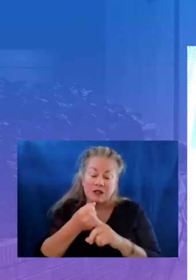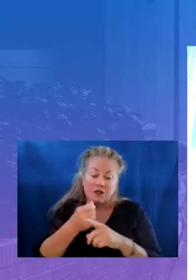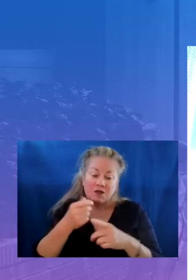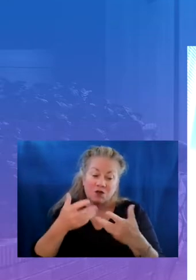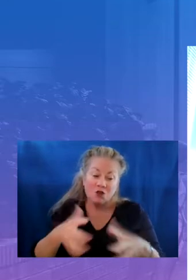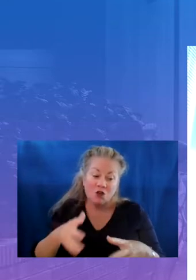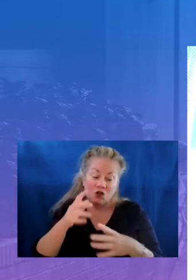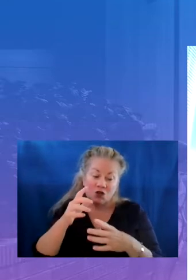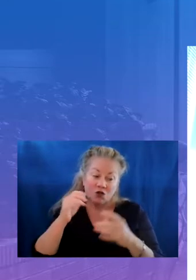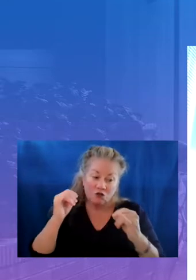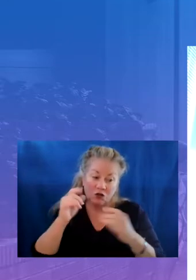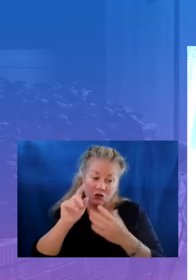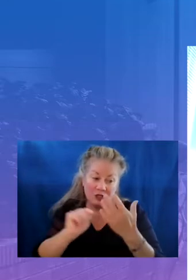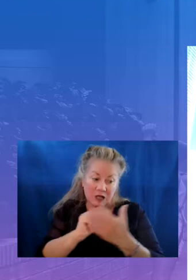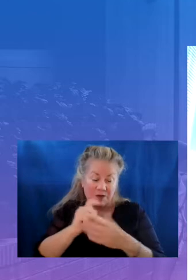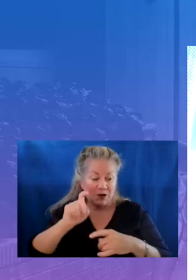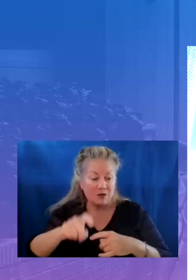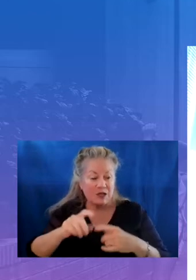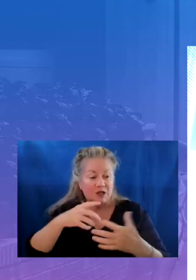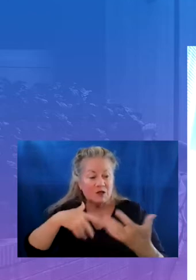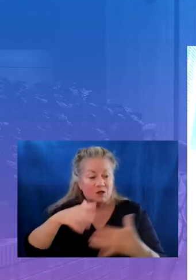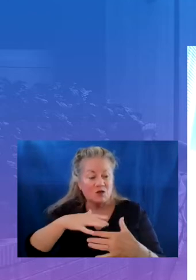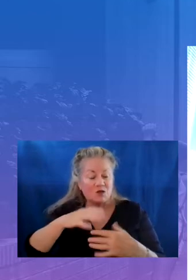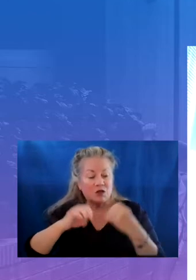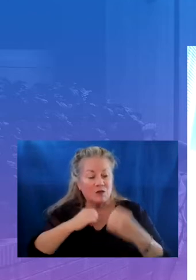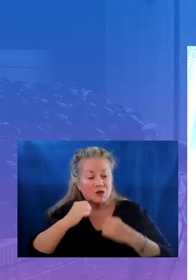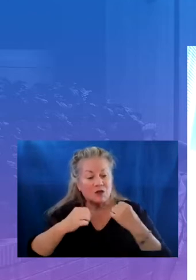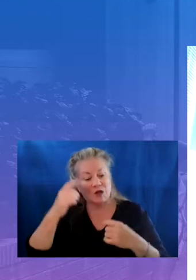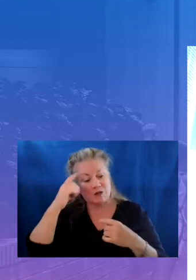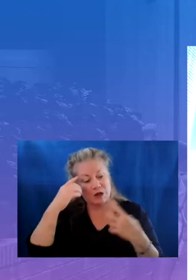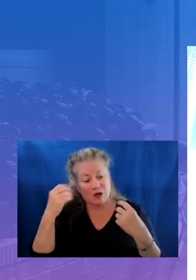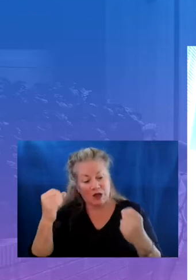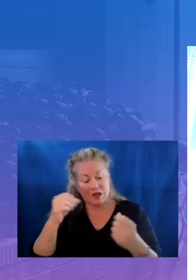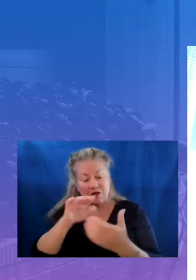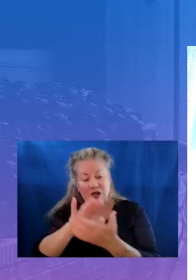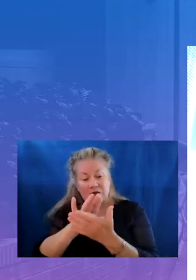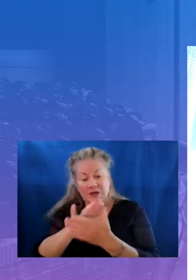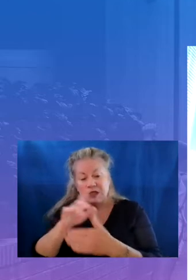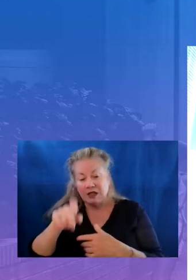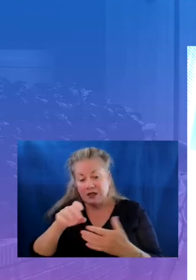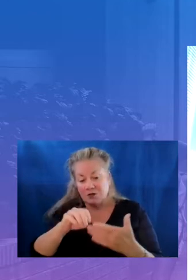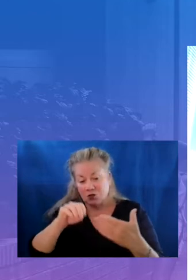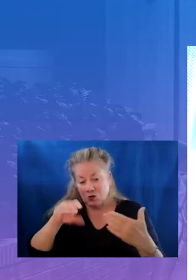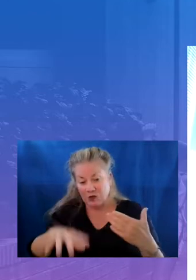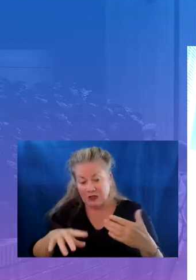social emotional mental health and academic needs of students there are a number of evidence-based